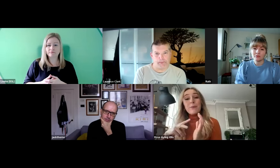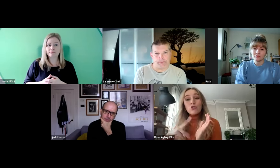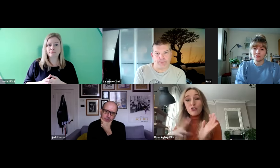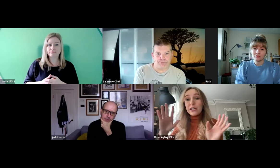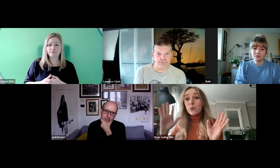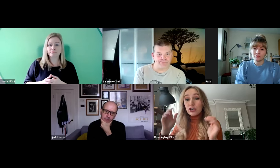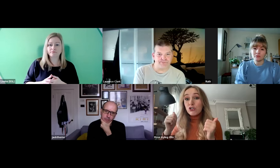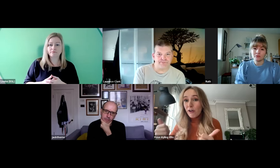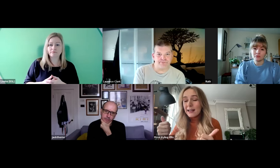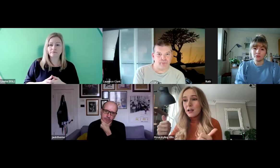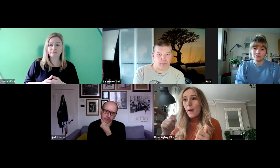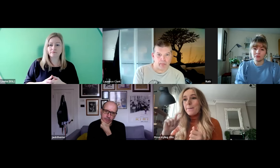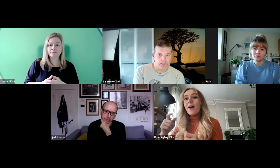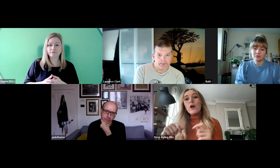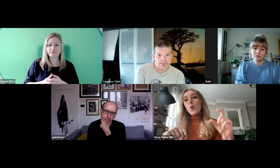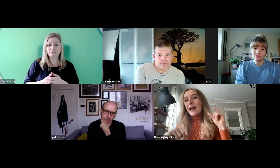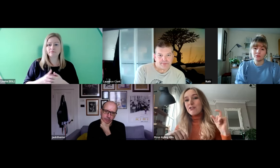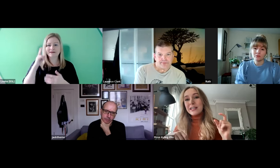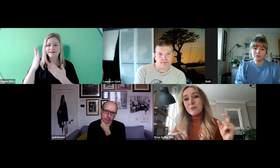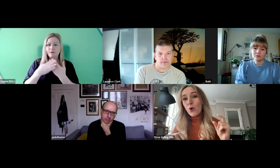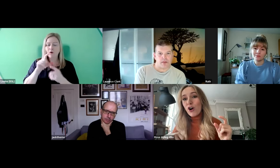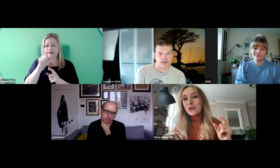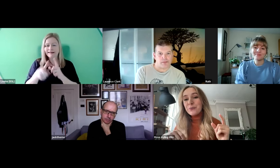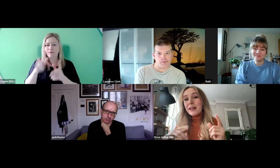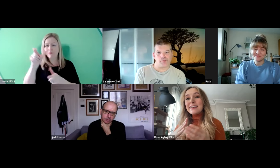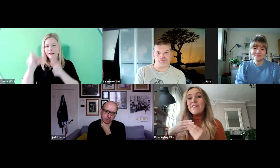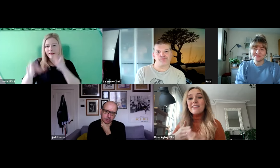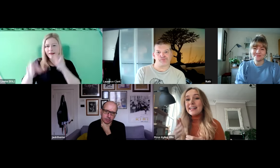on screen, which is great. But they always have a really small role. They're never the lead,